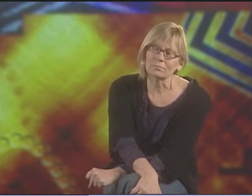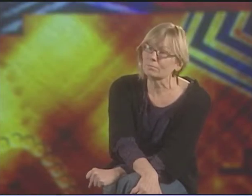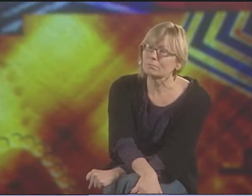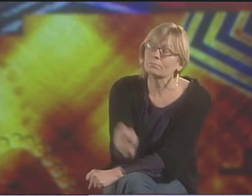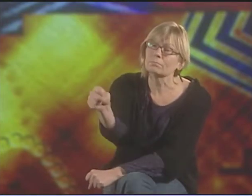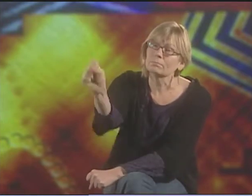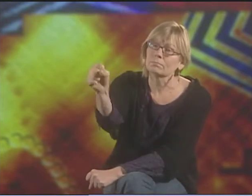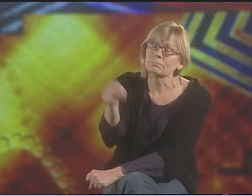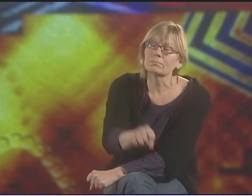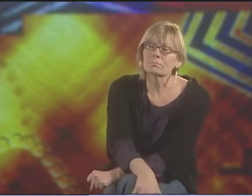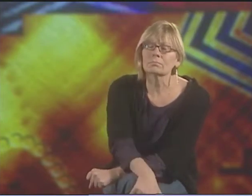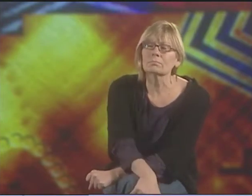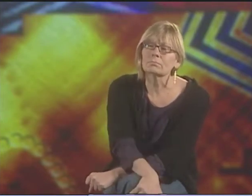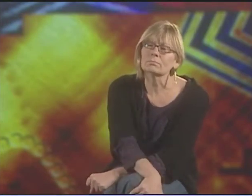YEAH. YES.